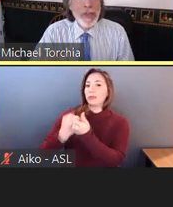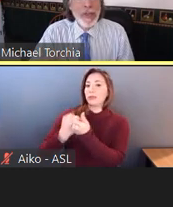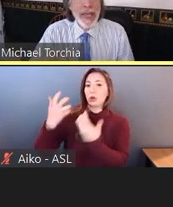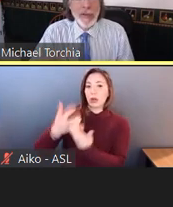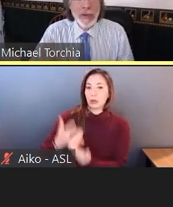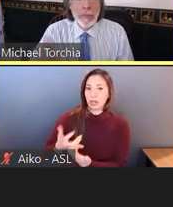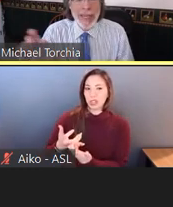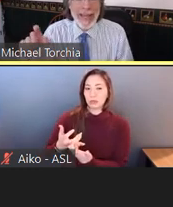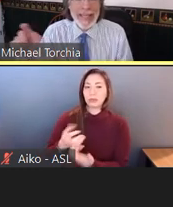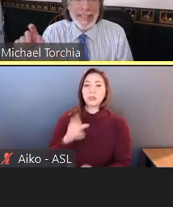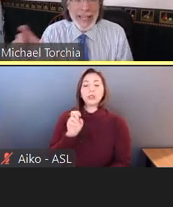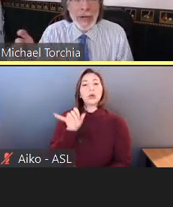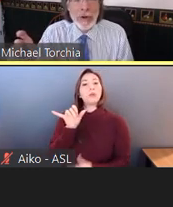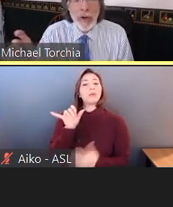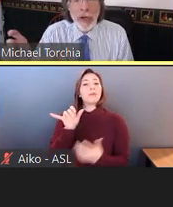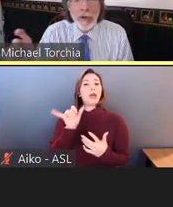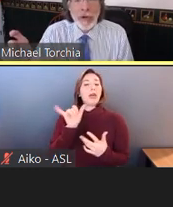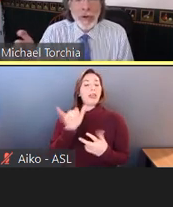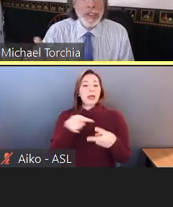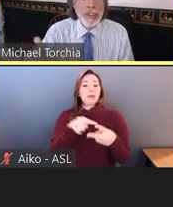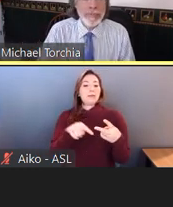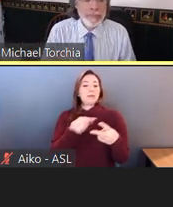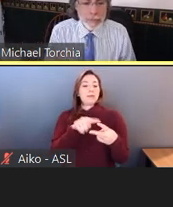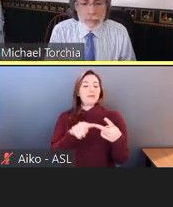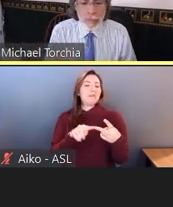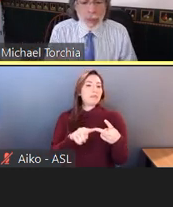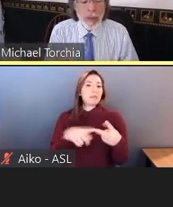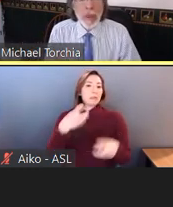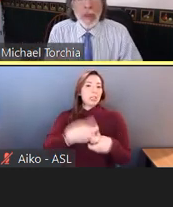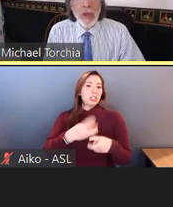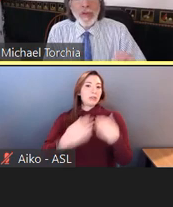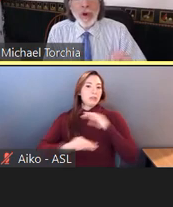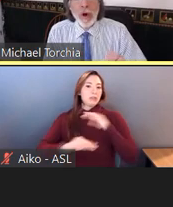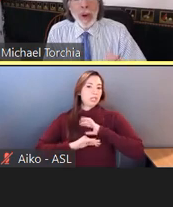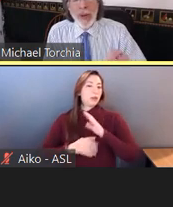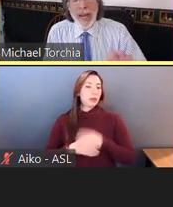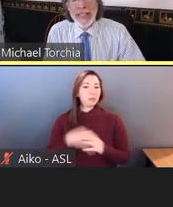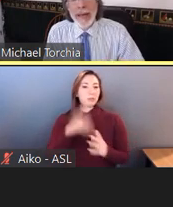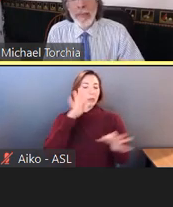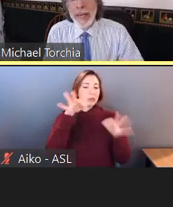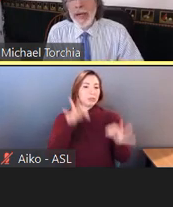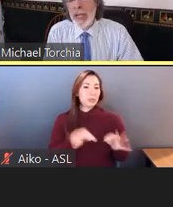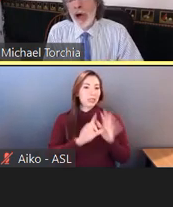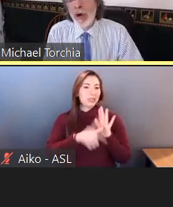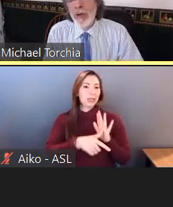think to meet that standard of undue hardship. So when I said a minute ago, if you're